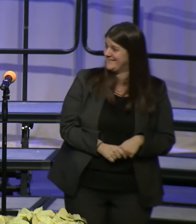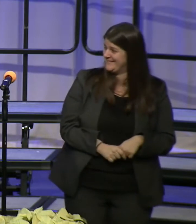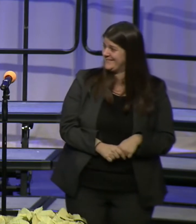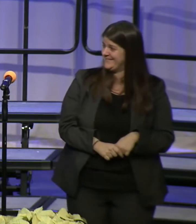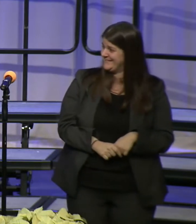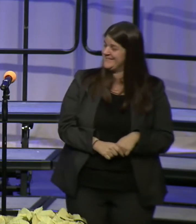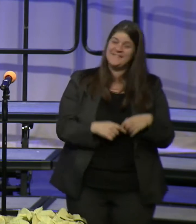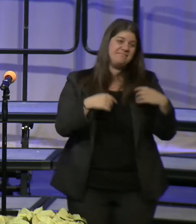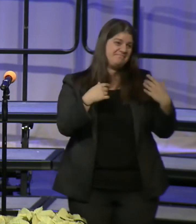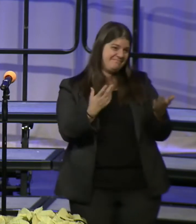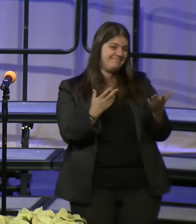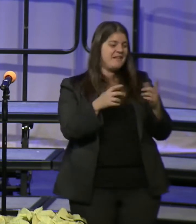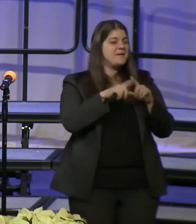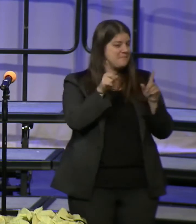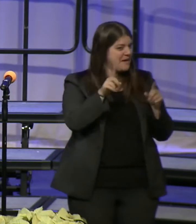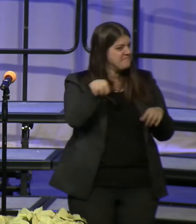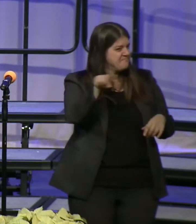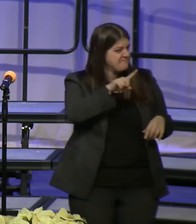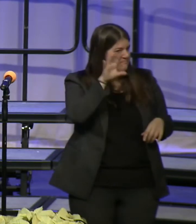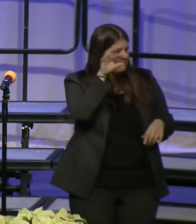As you may have guessed, I was not convinced.